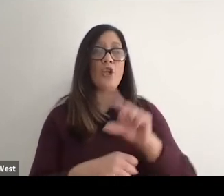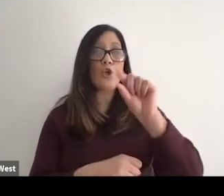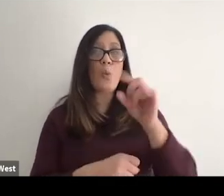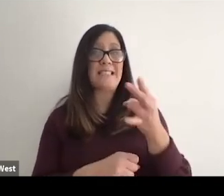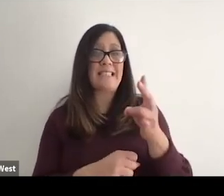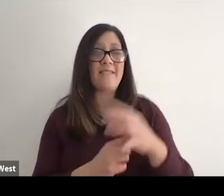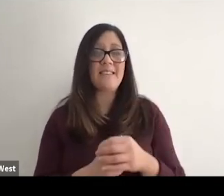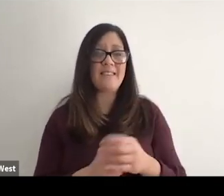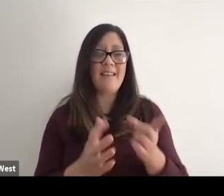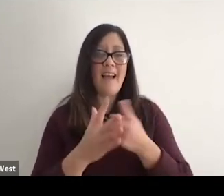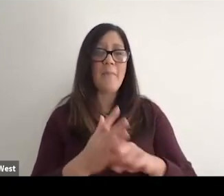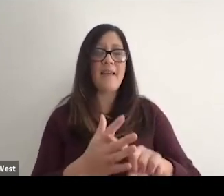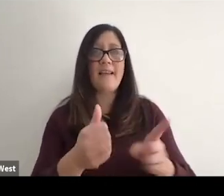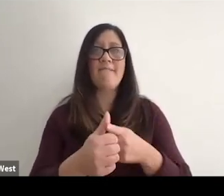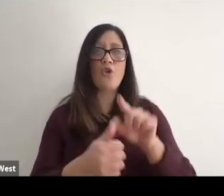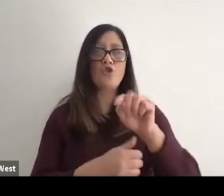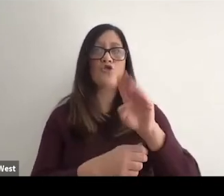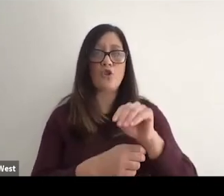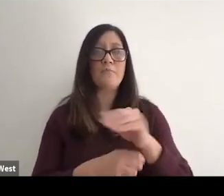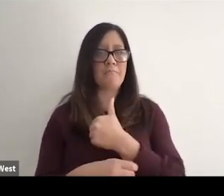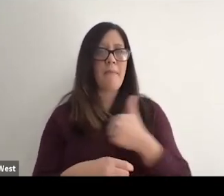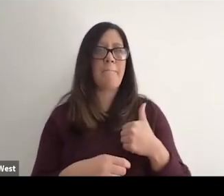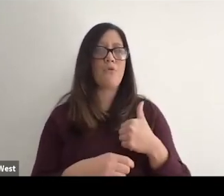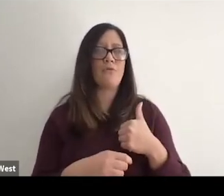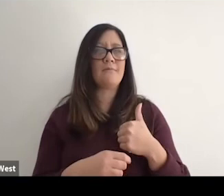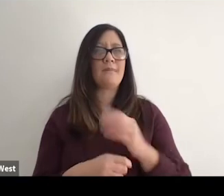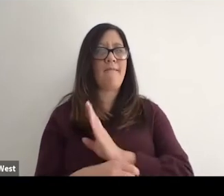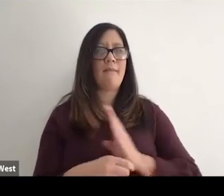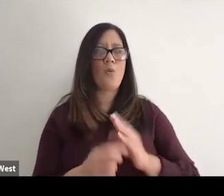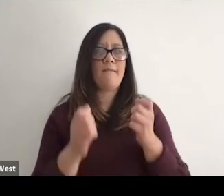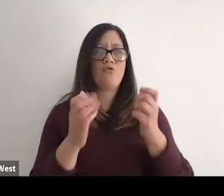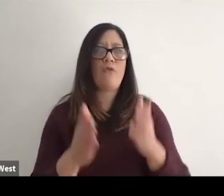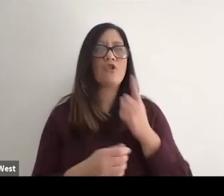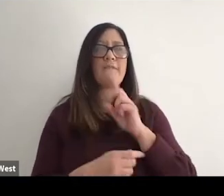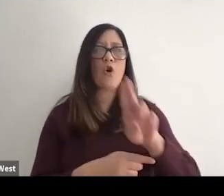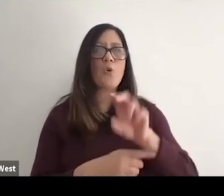My first term as a member of the board of directors of the US Olympic Committee,